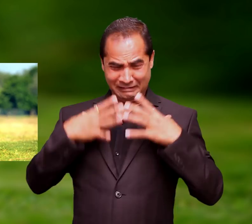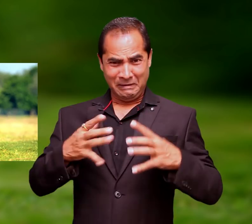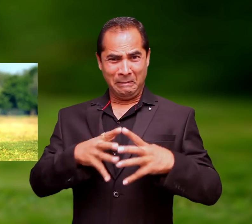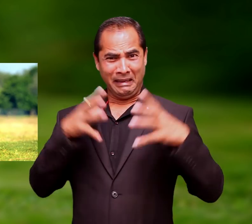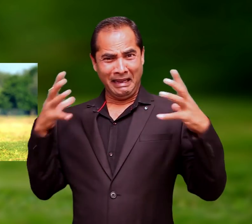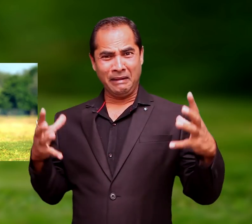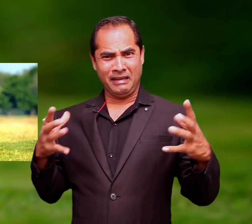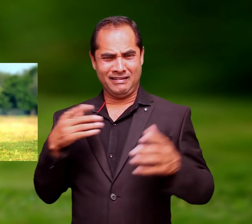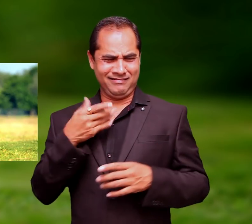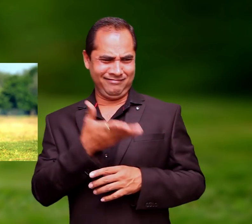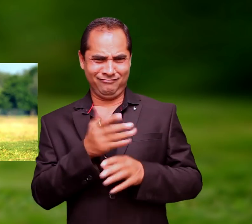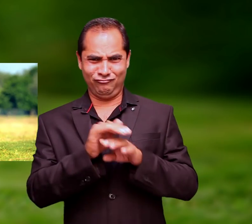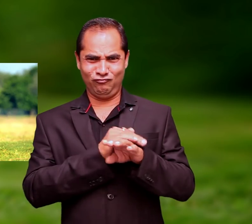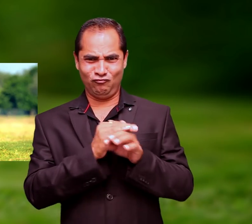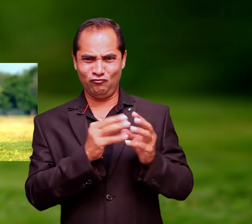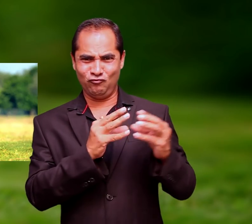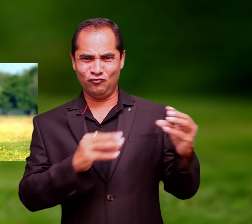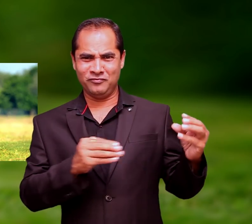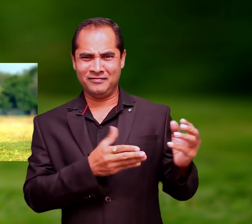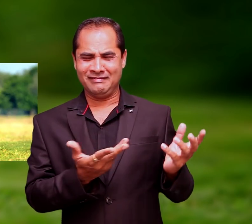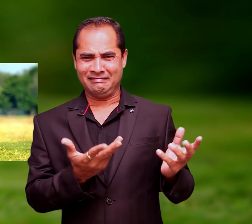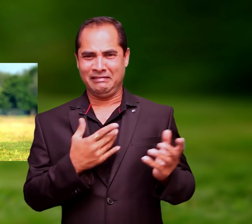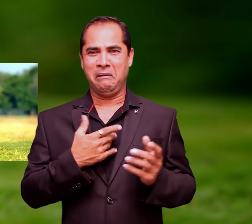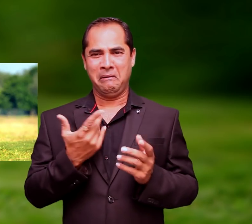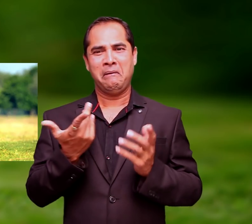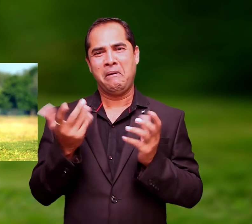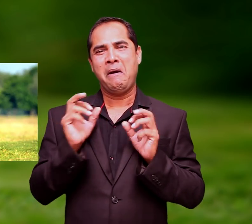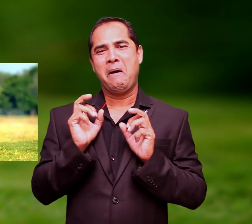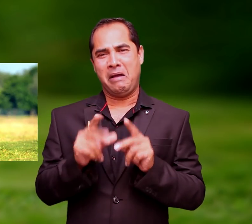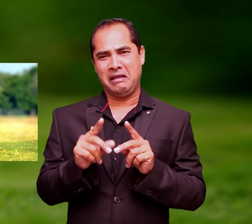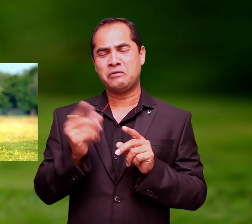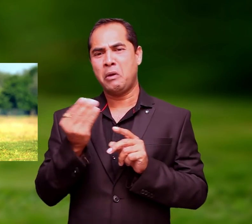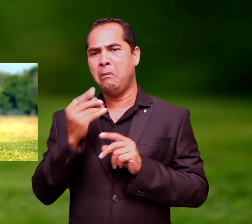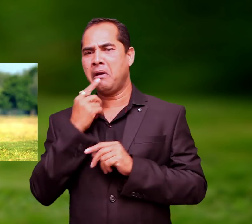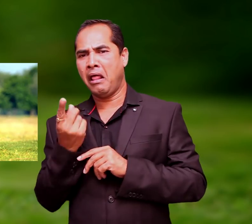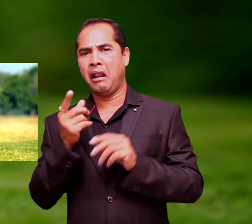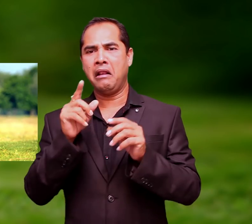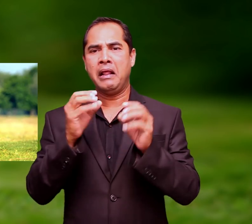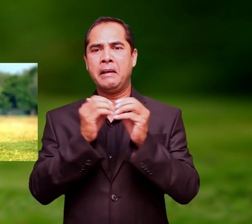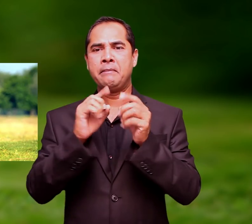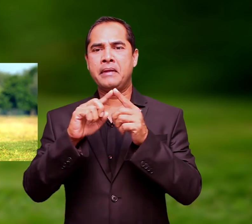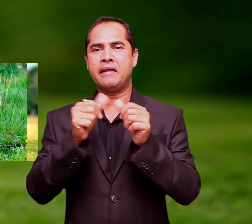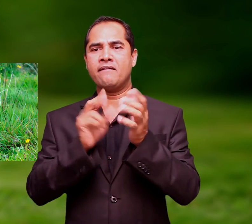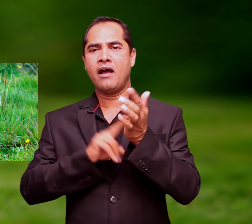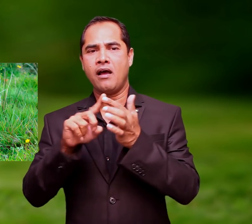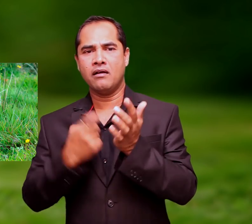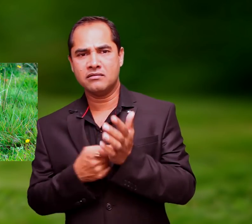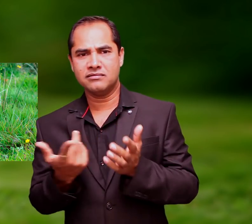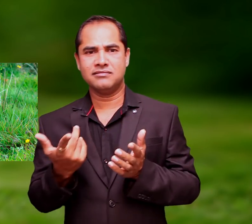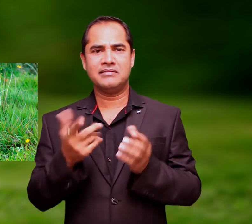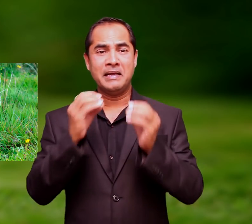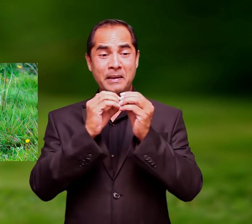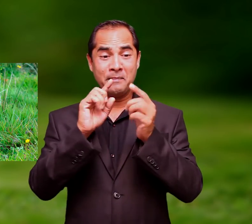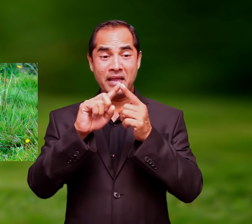is a bigger animal, this is such a small animal. Somebody called him a beaver,